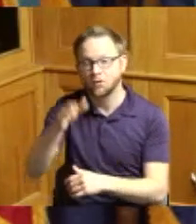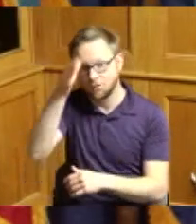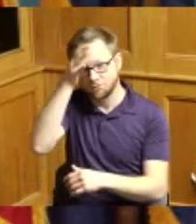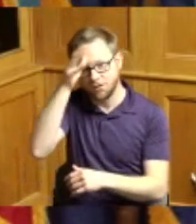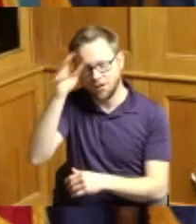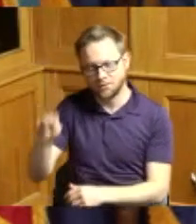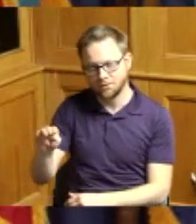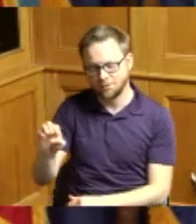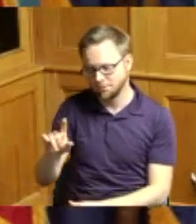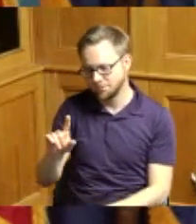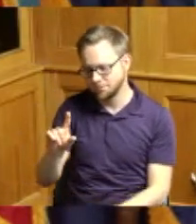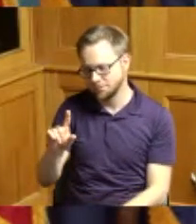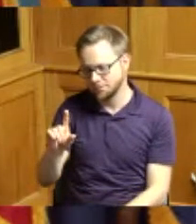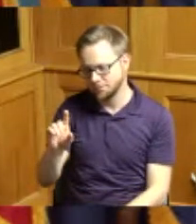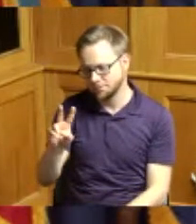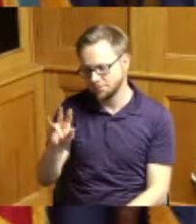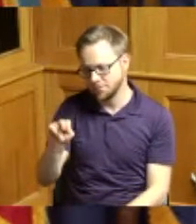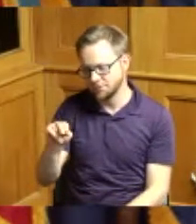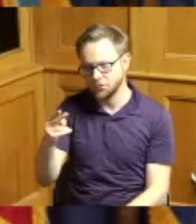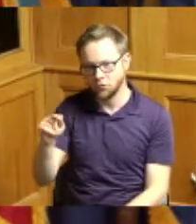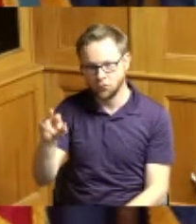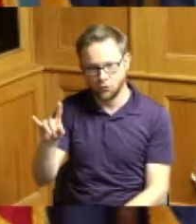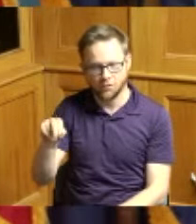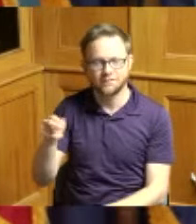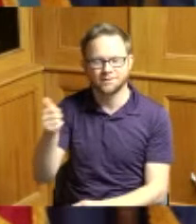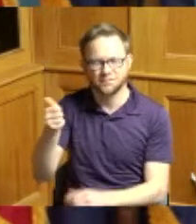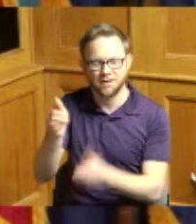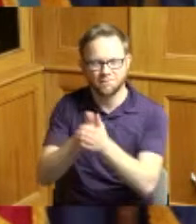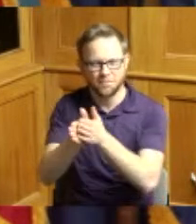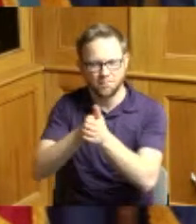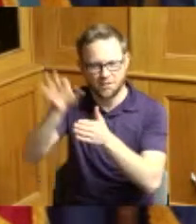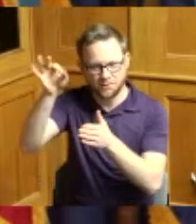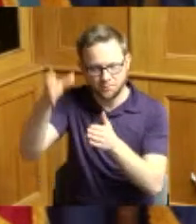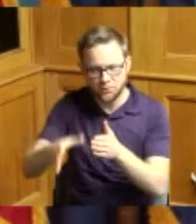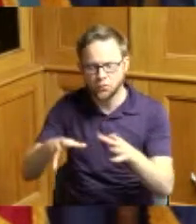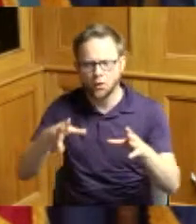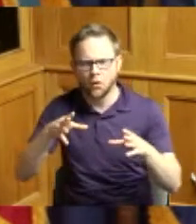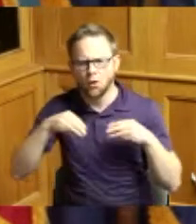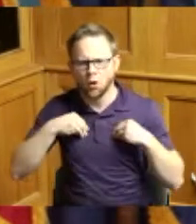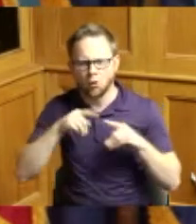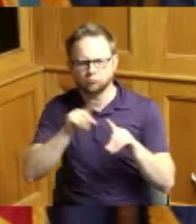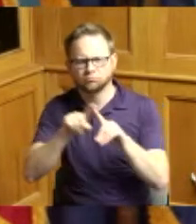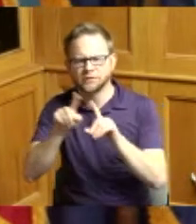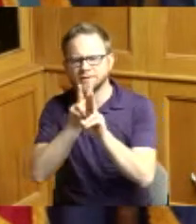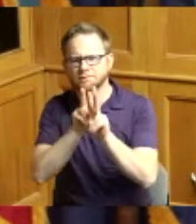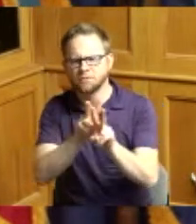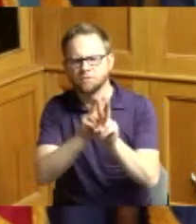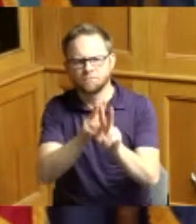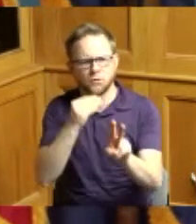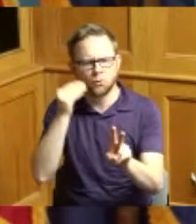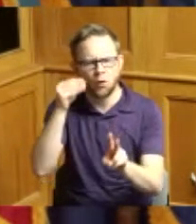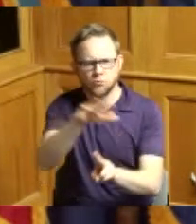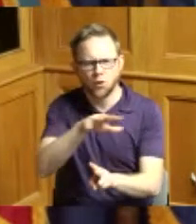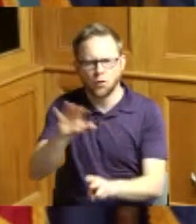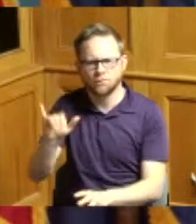was a Methodist minister and owner of several funeral homes in Cincinnati she attended the